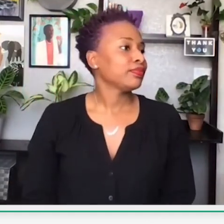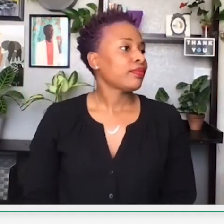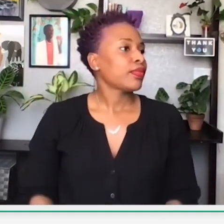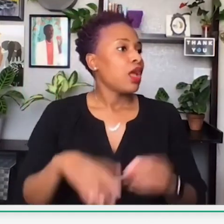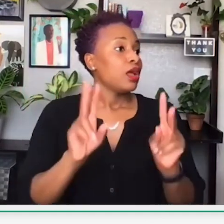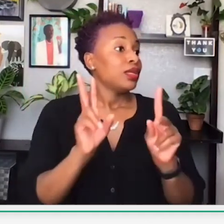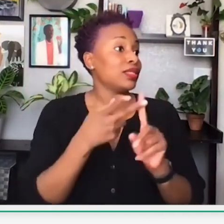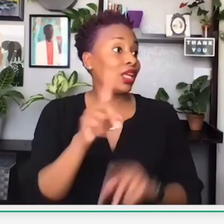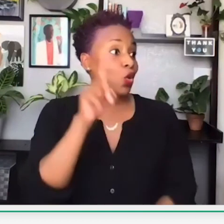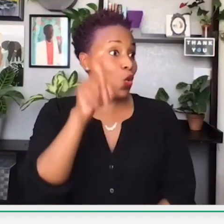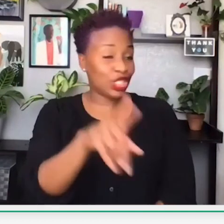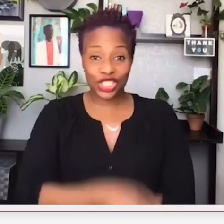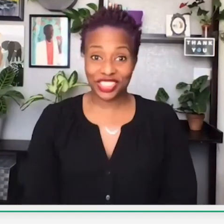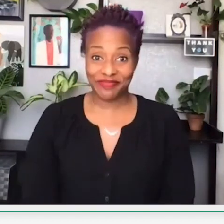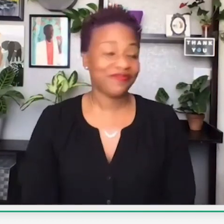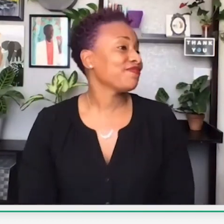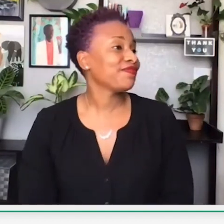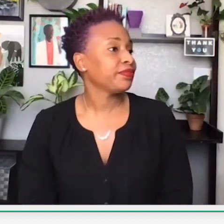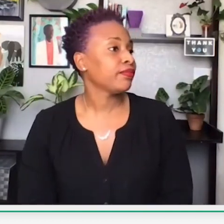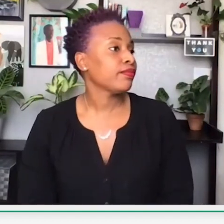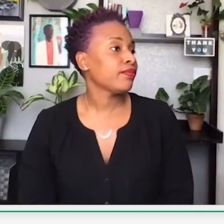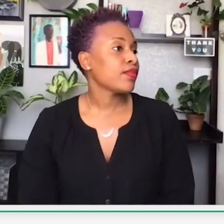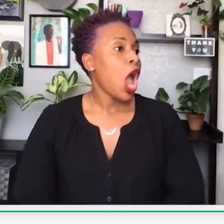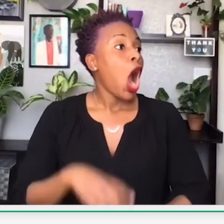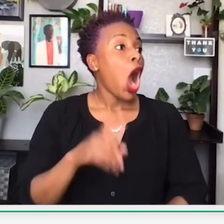that's a bit of food for thought. All right, any other questions?